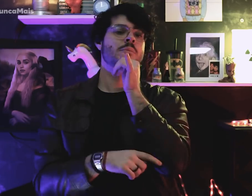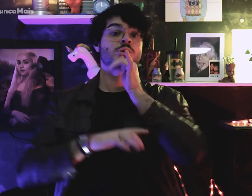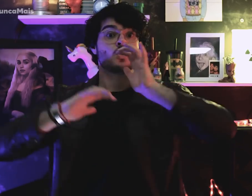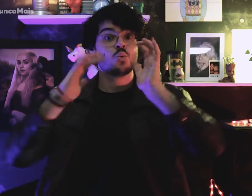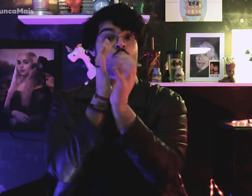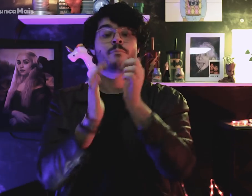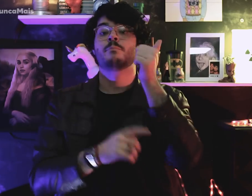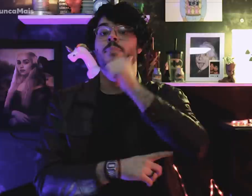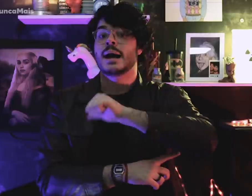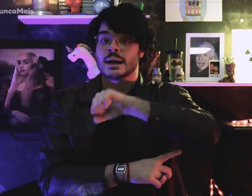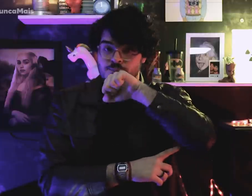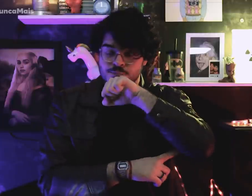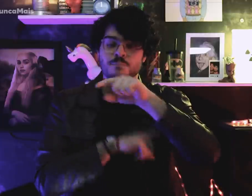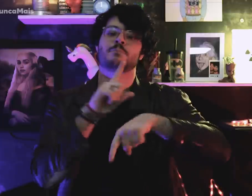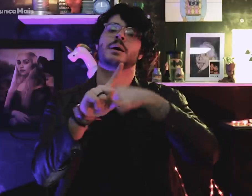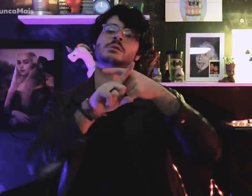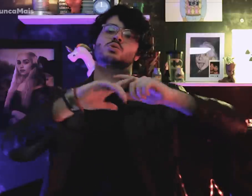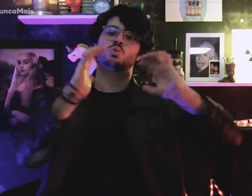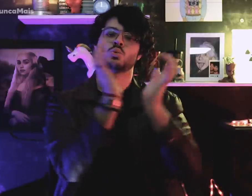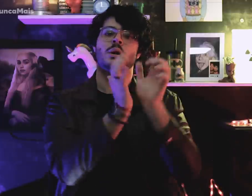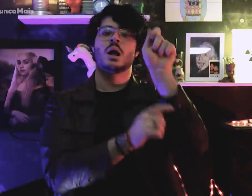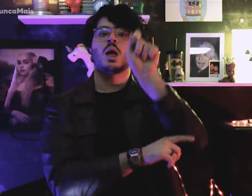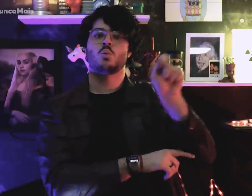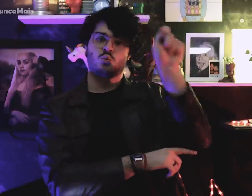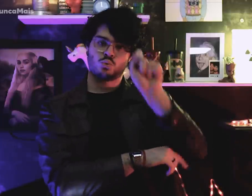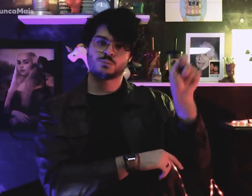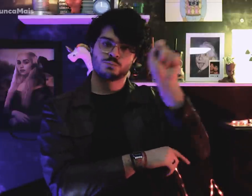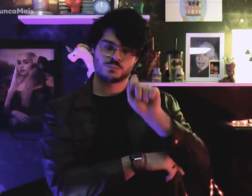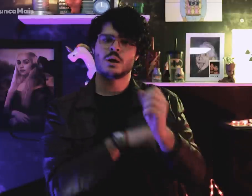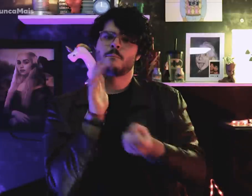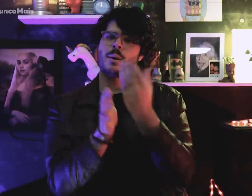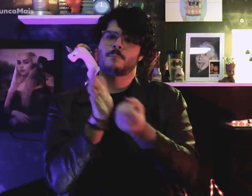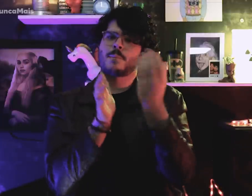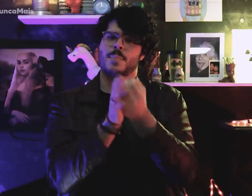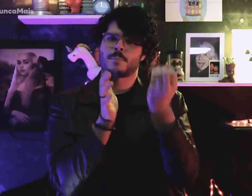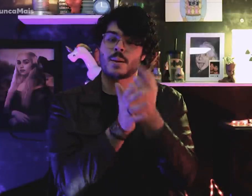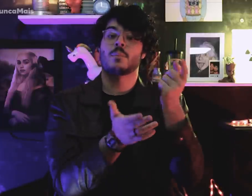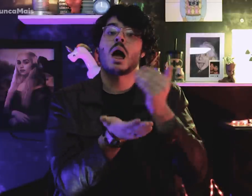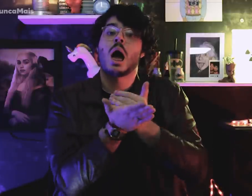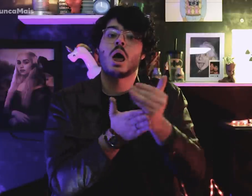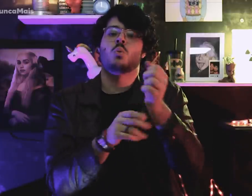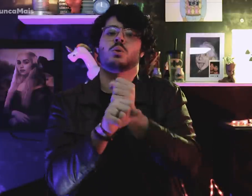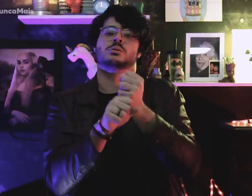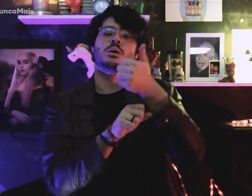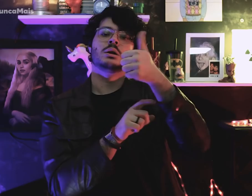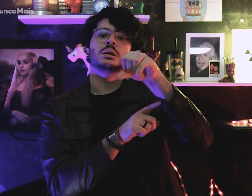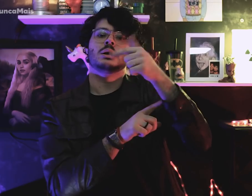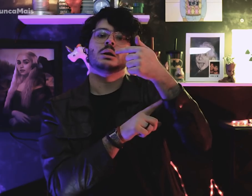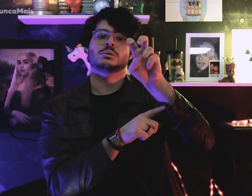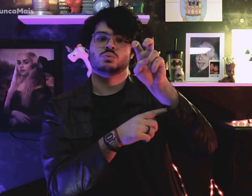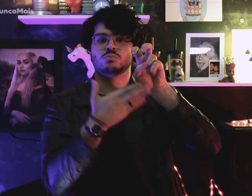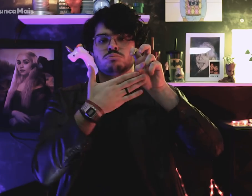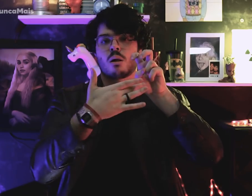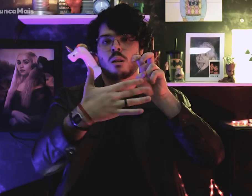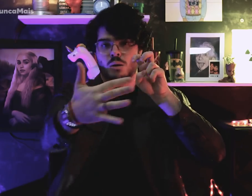os clubes de mães, as associações e outras, a partir de 1975.